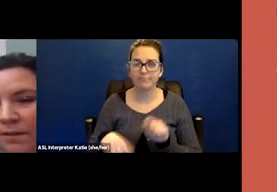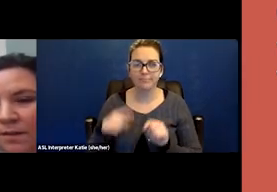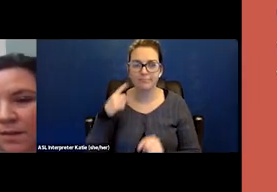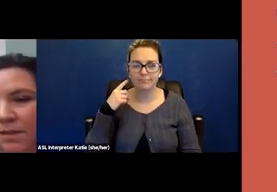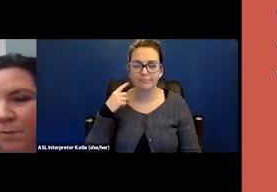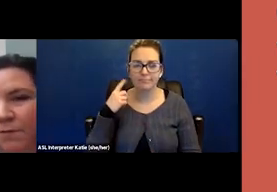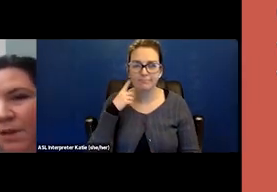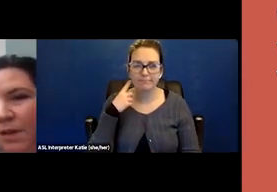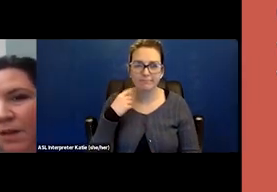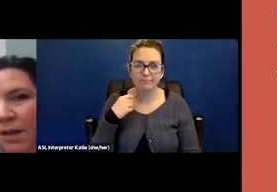and from a,